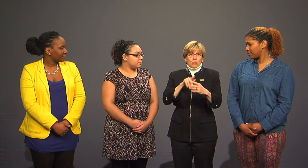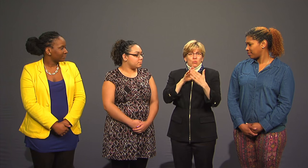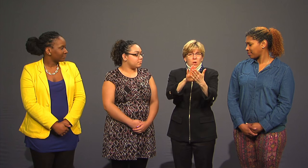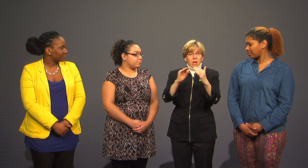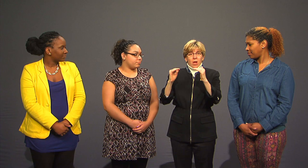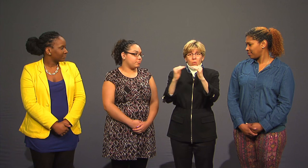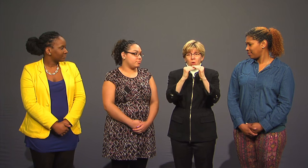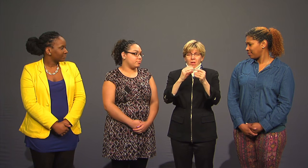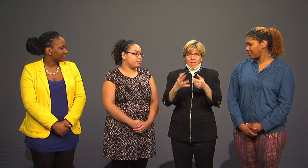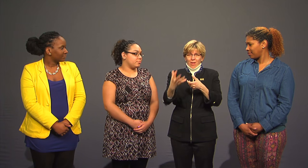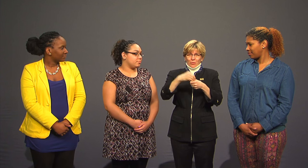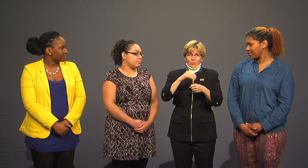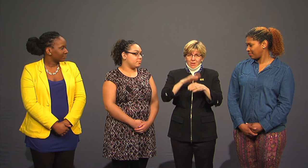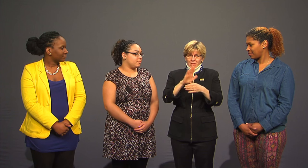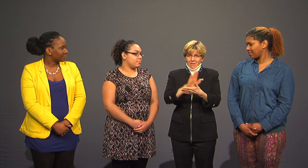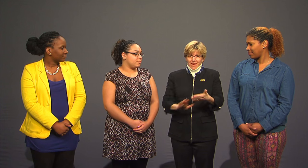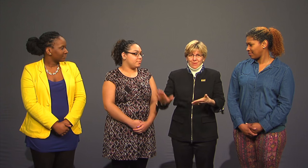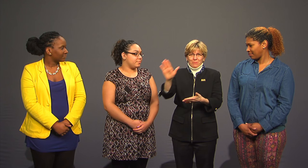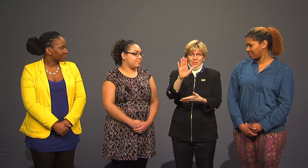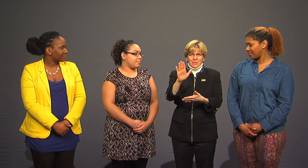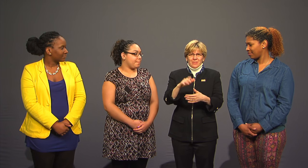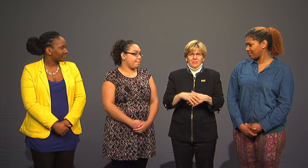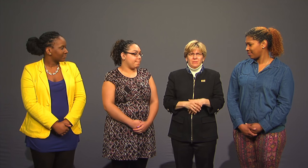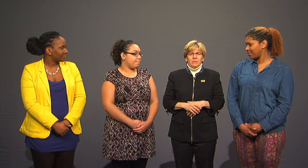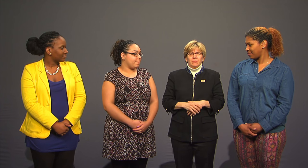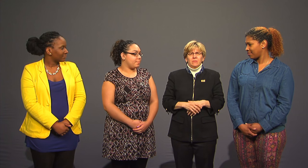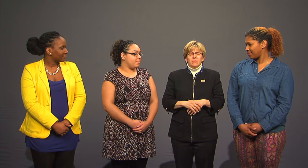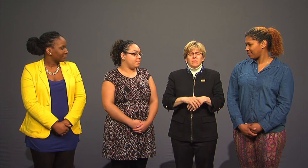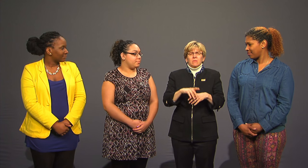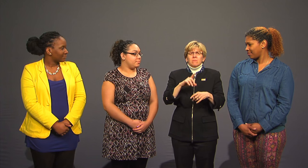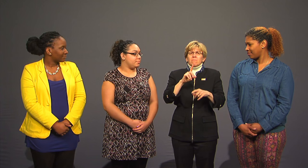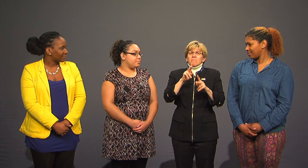to addressing equality and inclusion on campus.